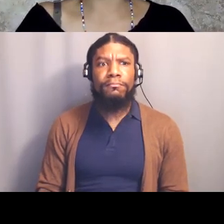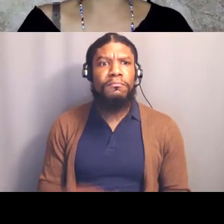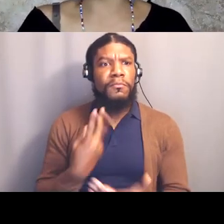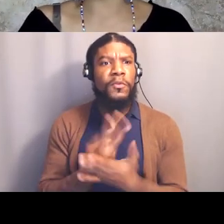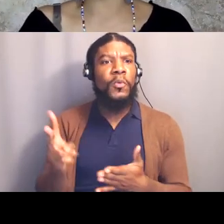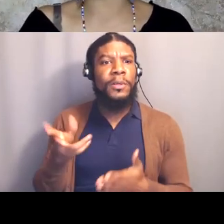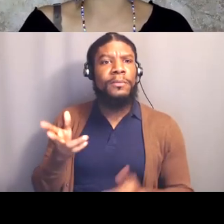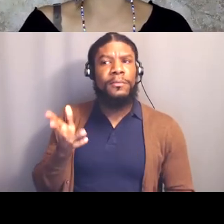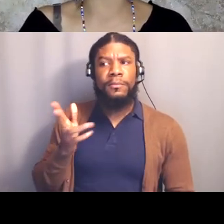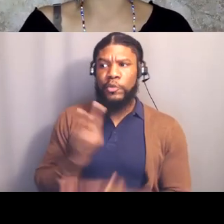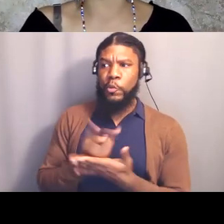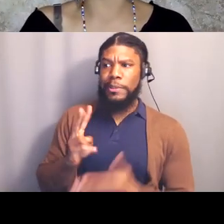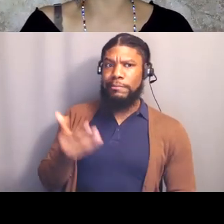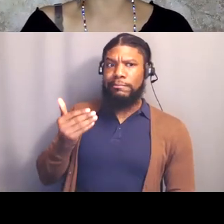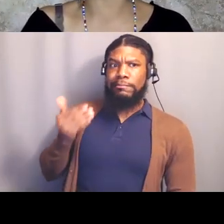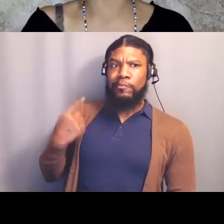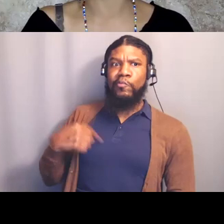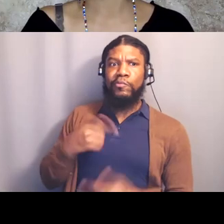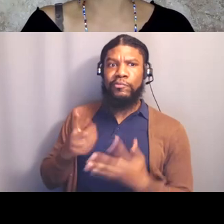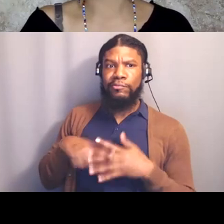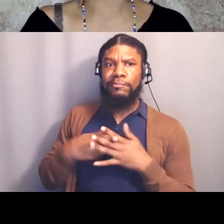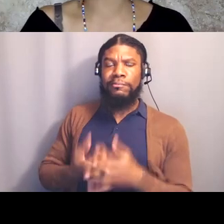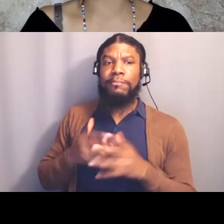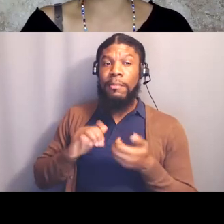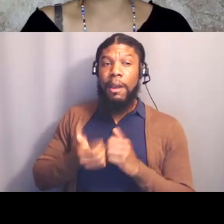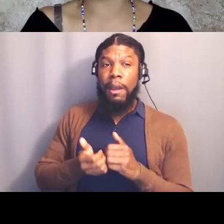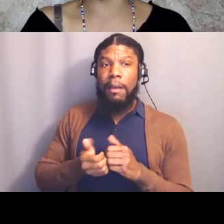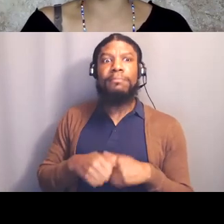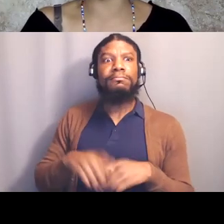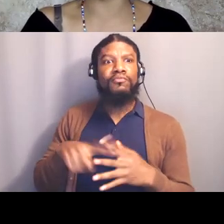is making sure that we open with victories of the week,